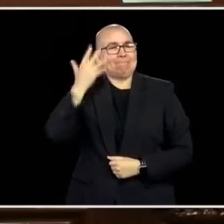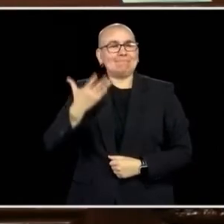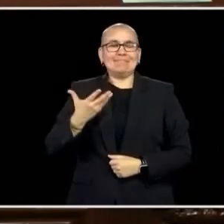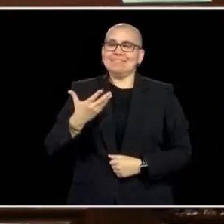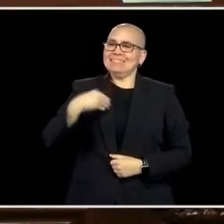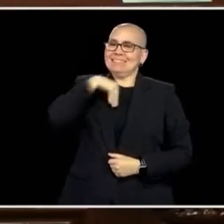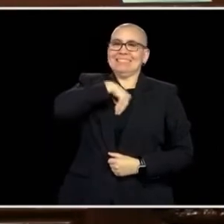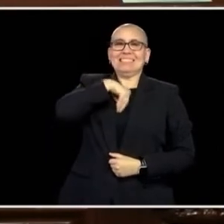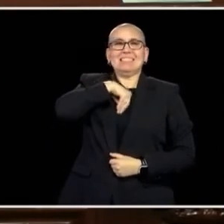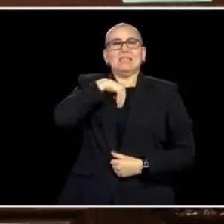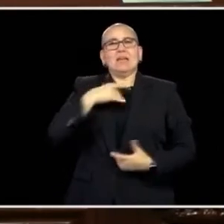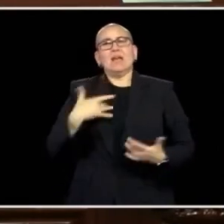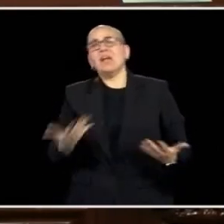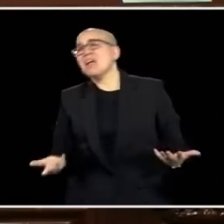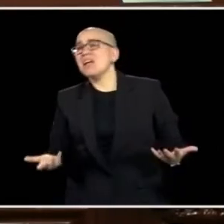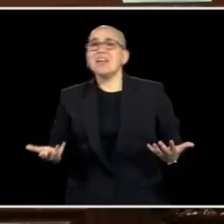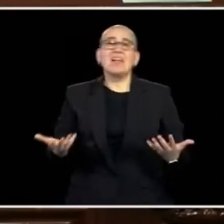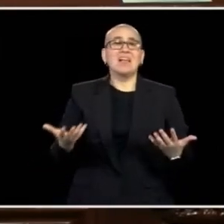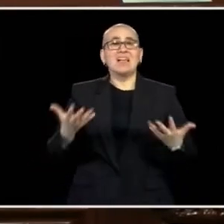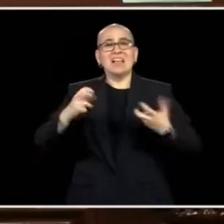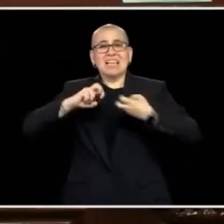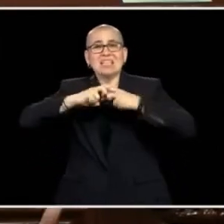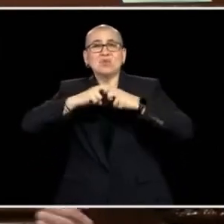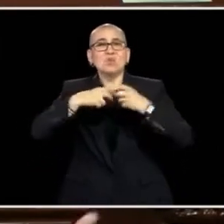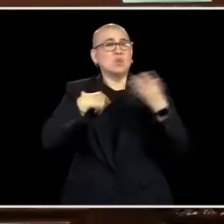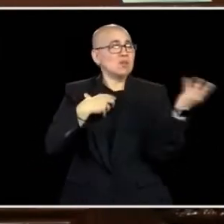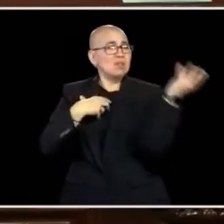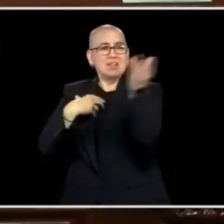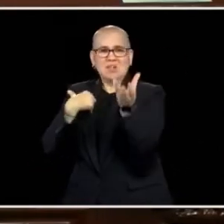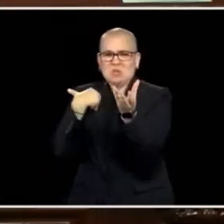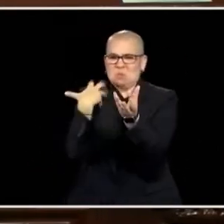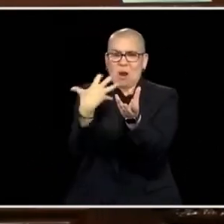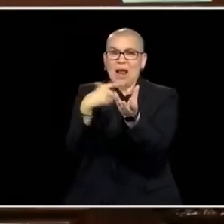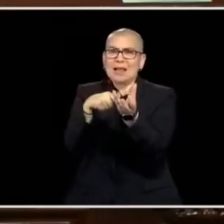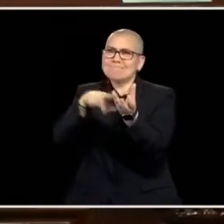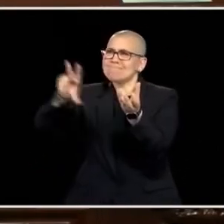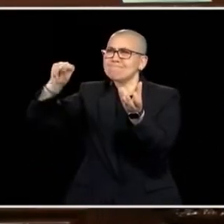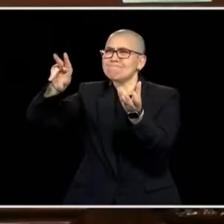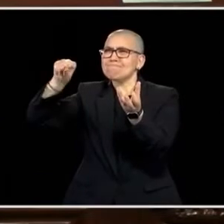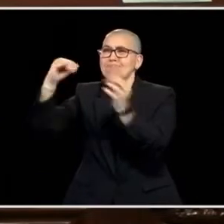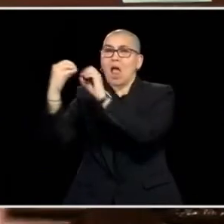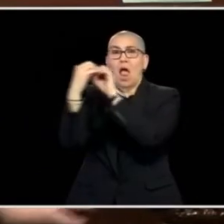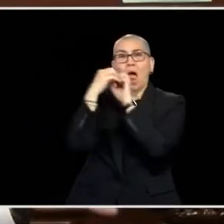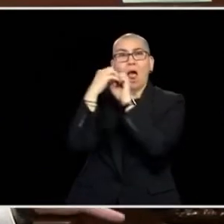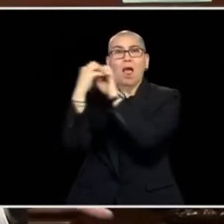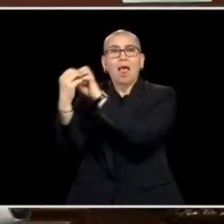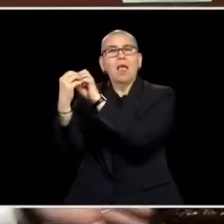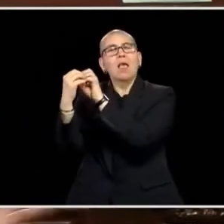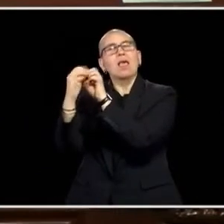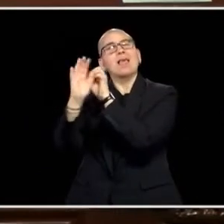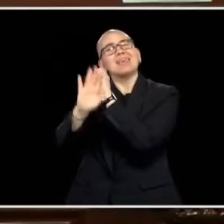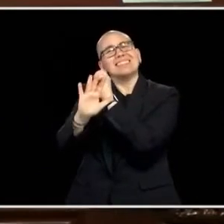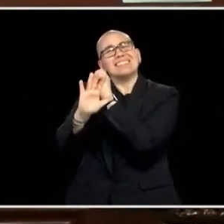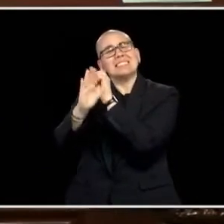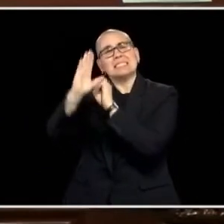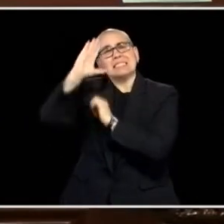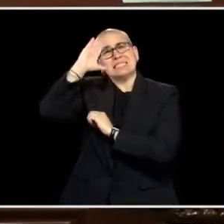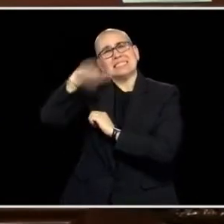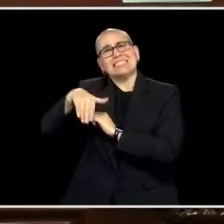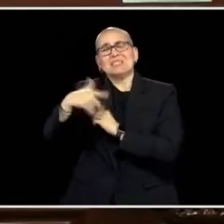THE FEARS ENSE OF URGENCY ON BIU WANT TO GO BIG BUT I THINK IN A DIVIDED LEGISLATURE LIKE THIS AND THE EXPERTISE WOULD